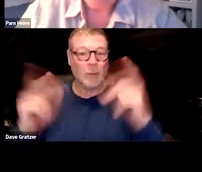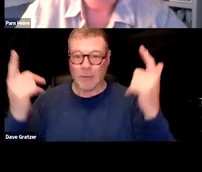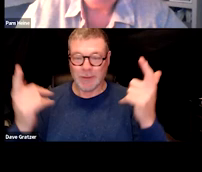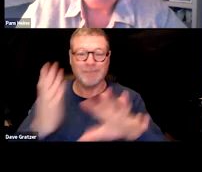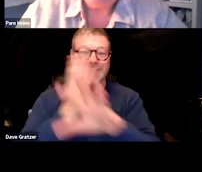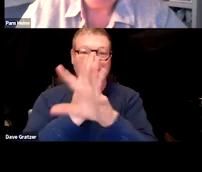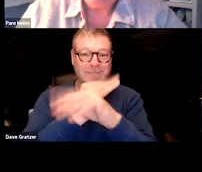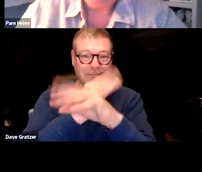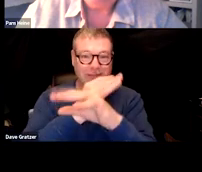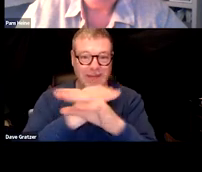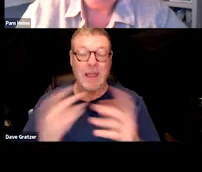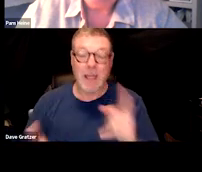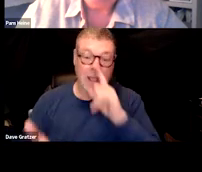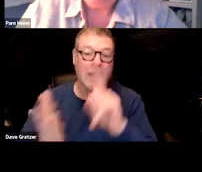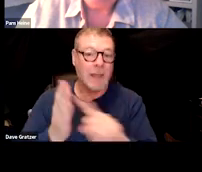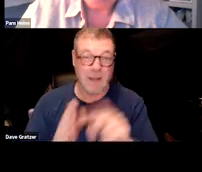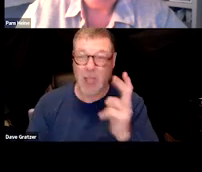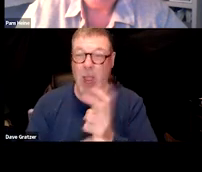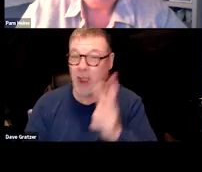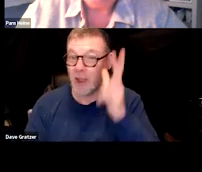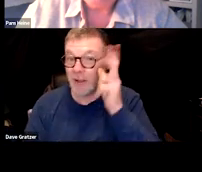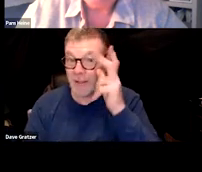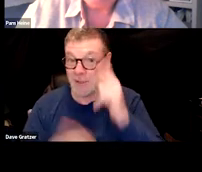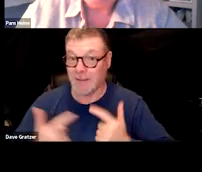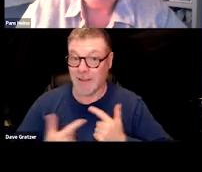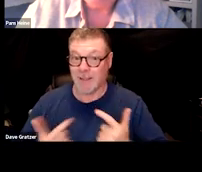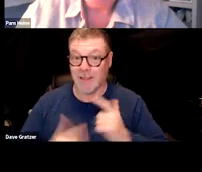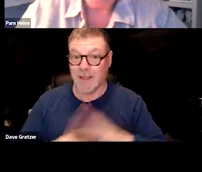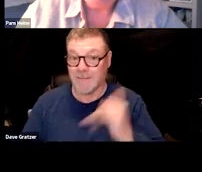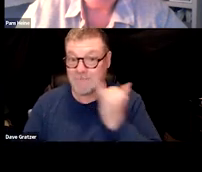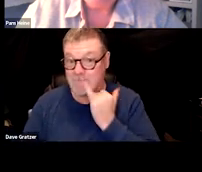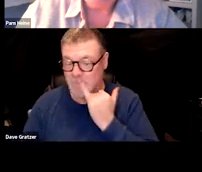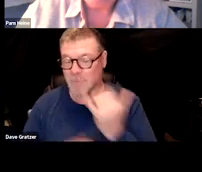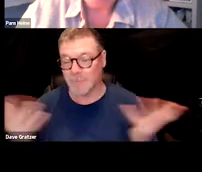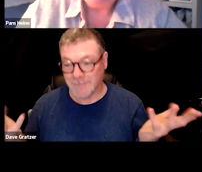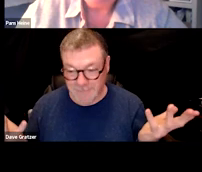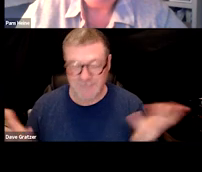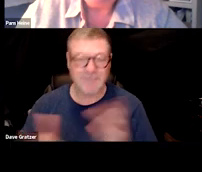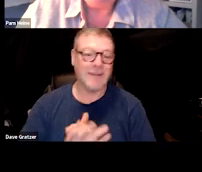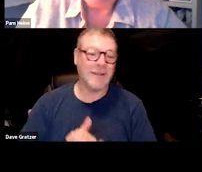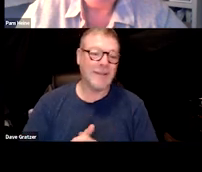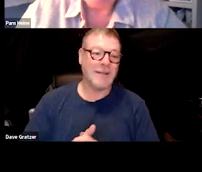Examinations right? It's hard to listen to someone's lungs over the phone I think but you know, so from that standpoint,